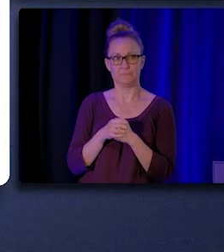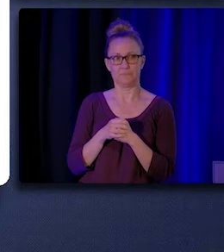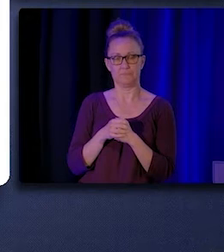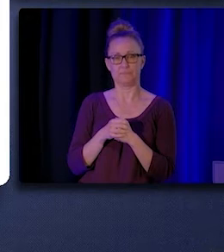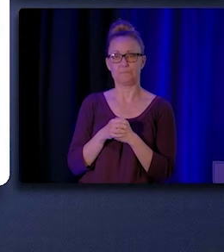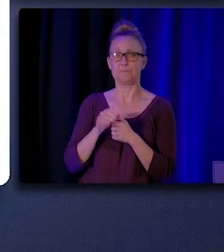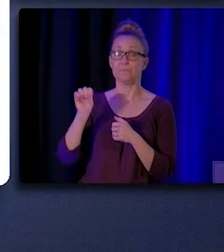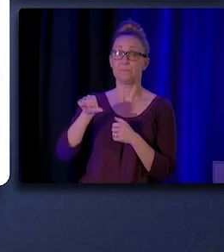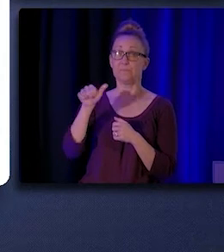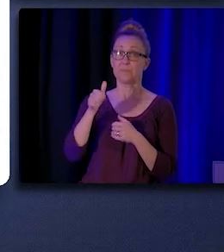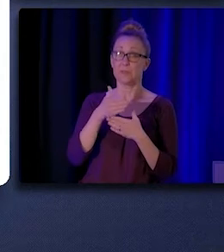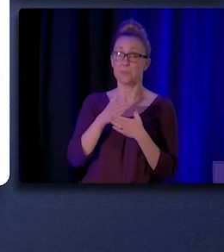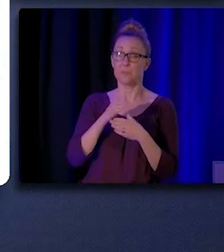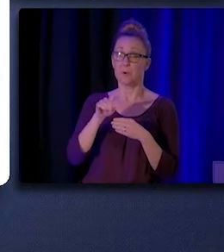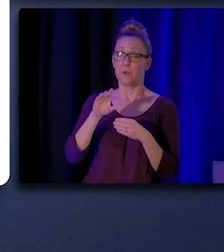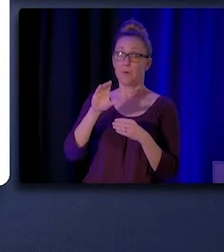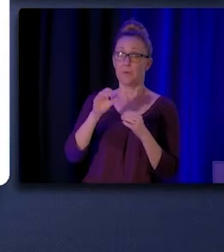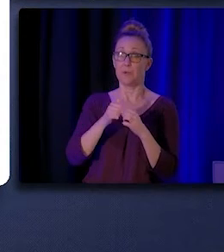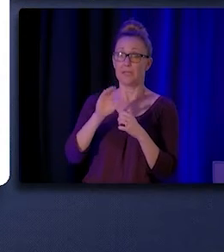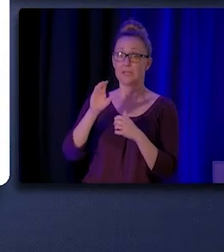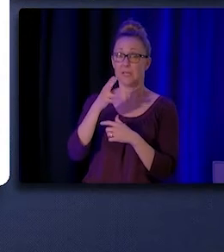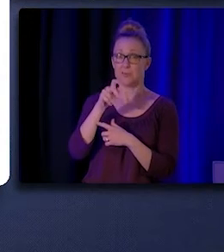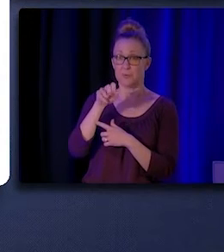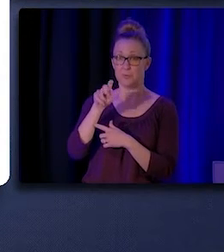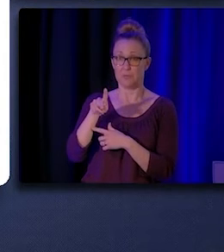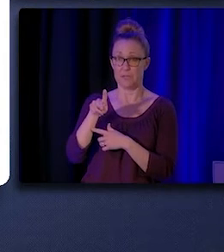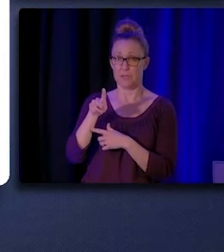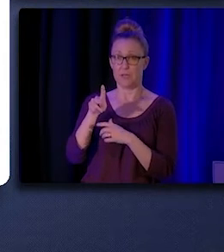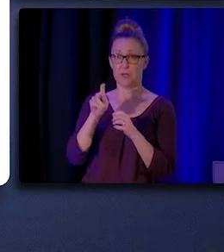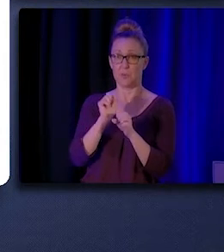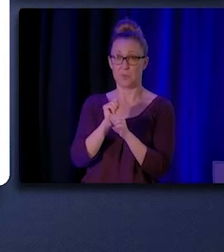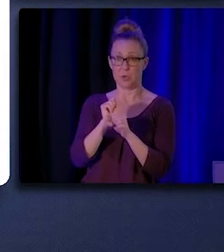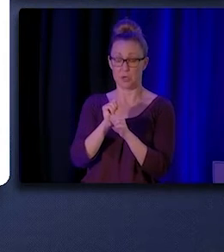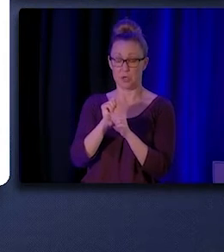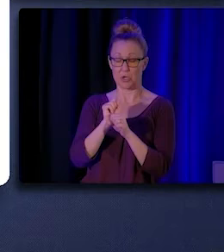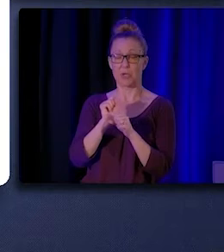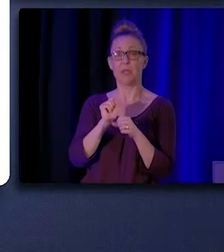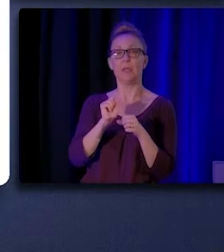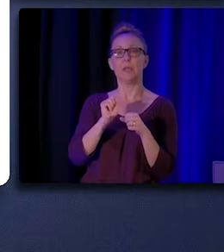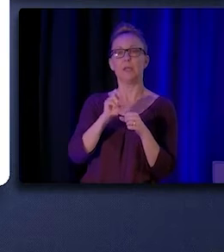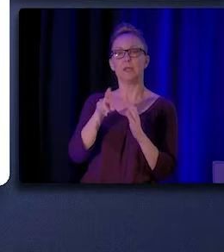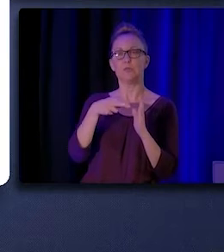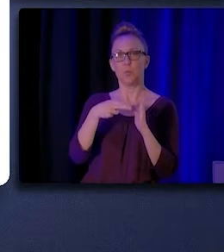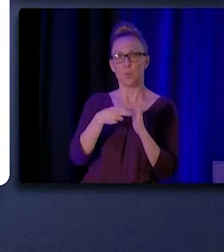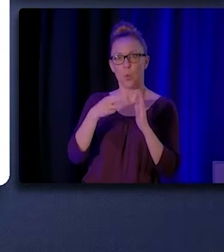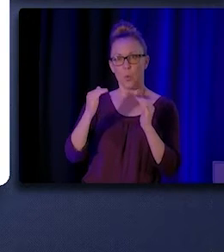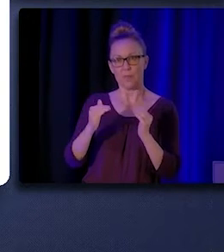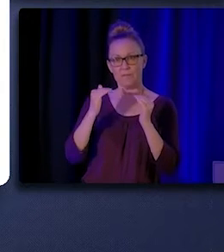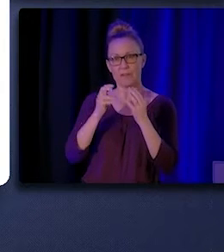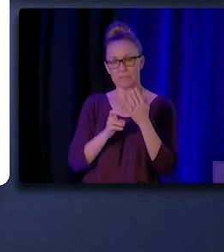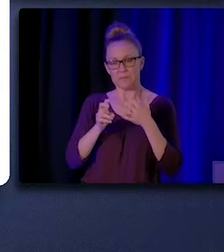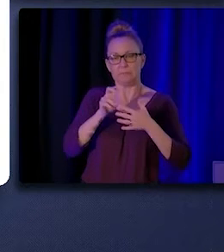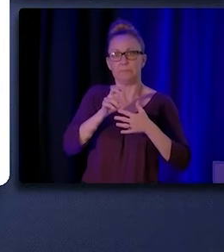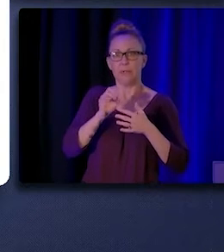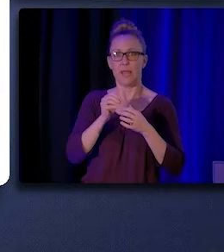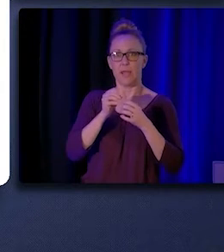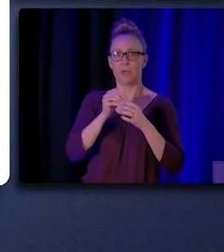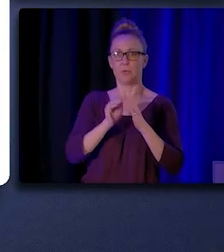Another aspect of CHW/P work that is important to consider is role advancement and growth. Role advancement is really important